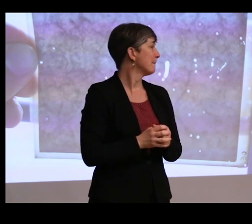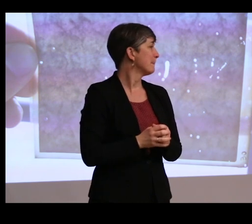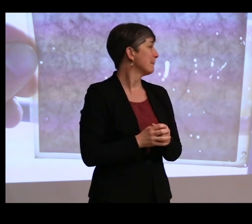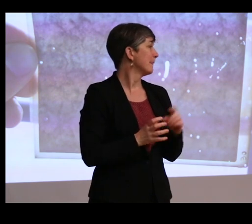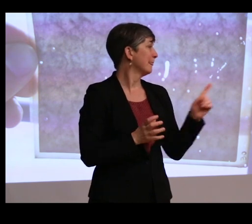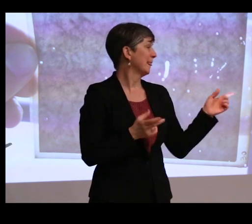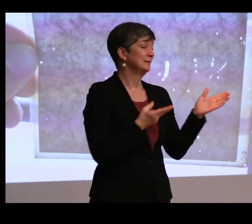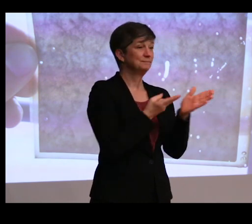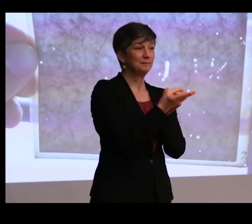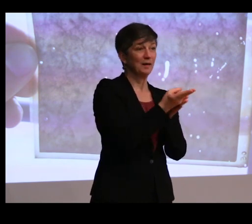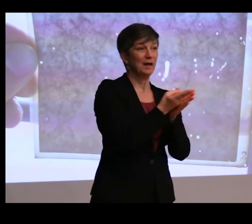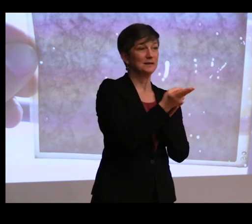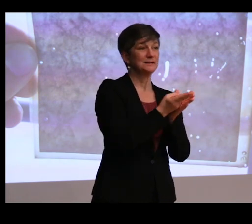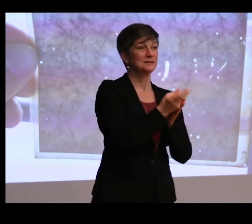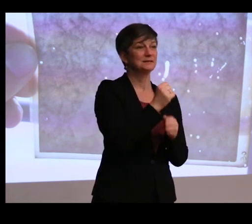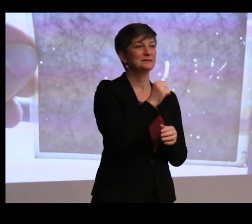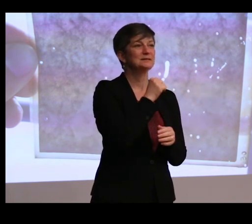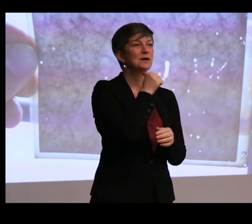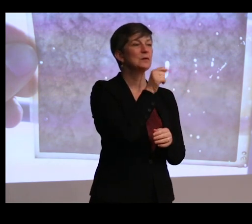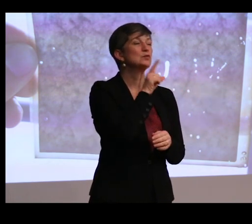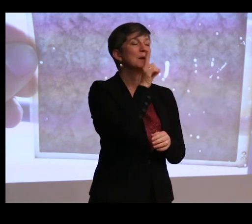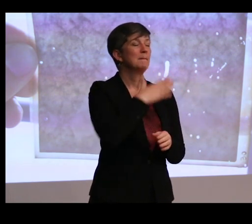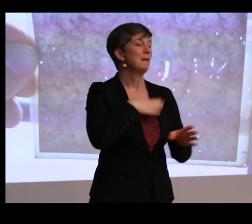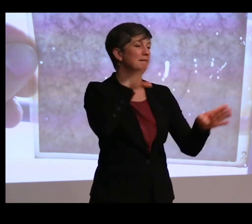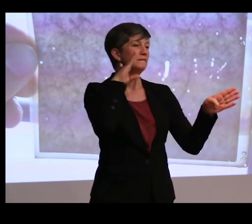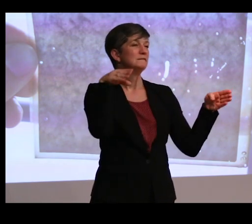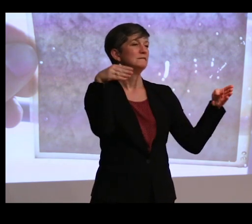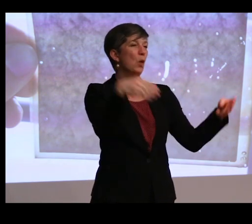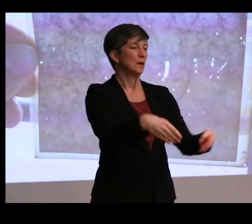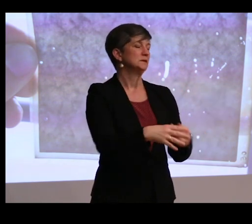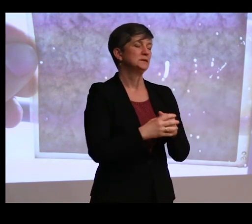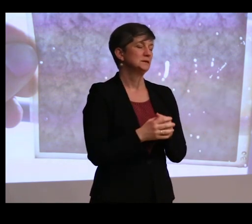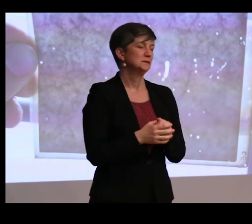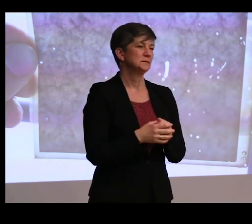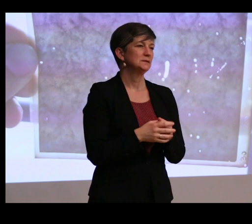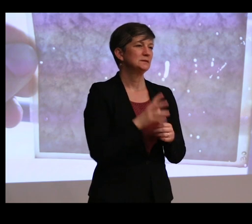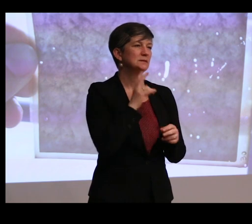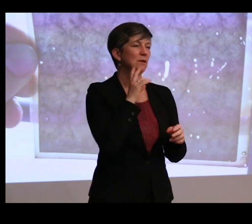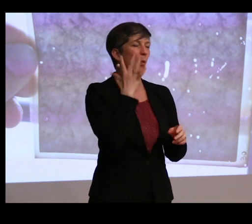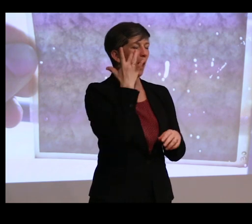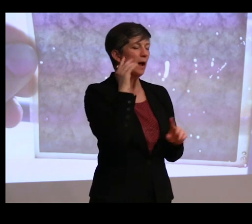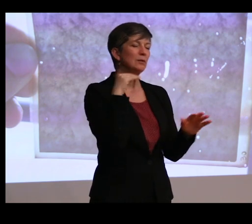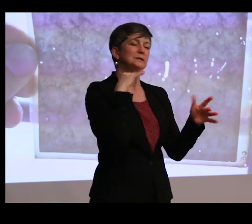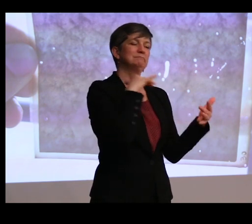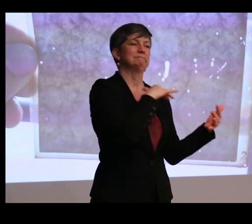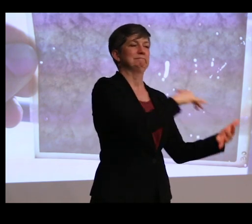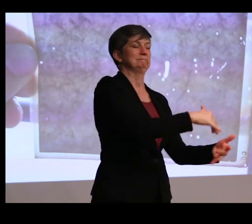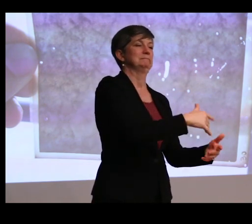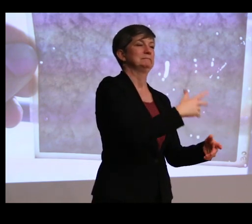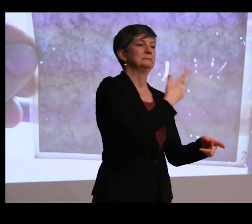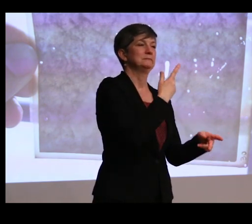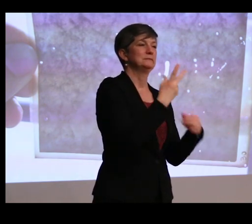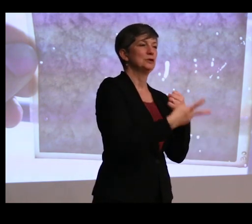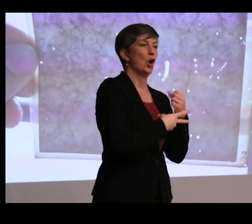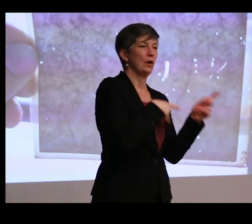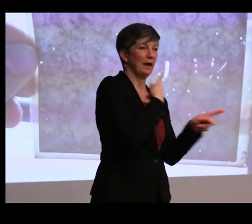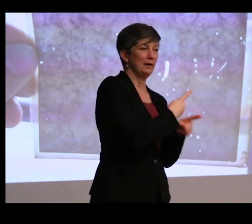To be honest, that wasn't really the focus of what I was looking at the archives for. In some ways, I was really interested in how